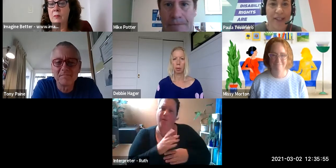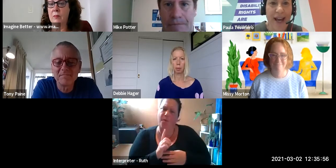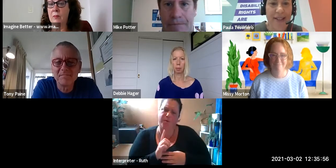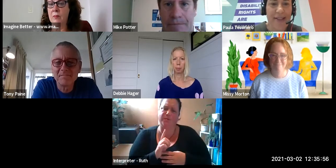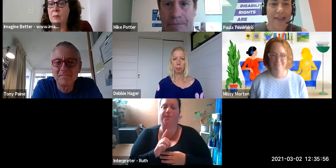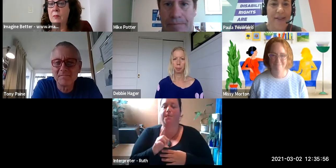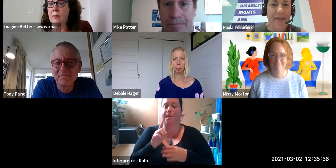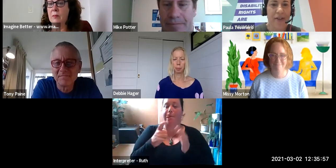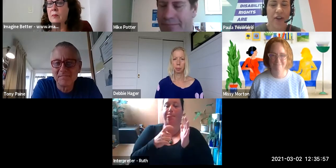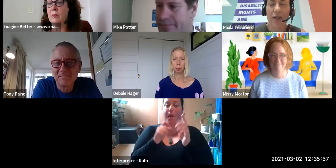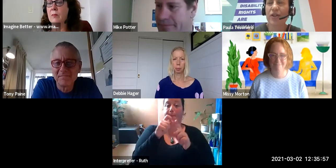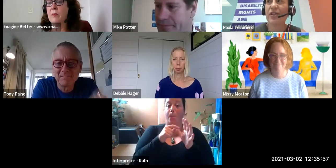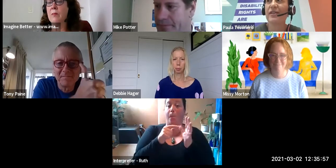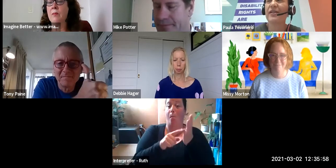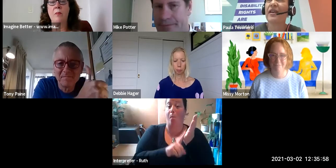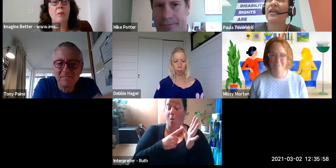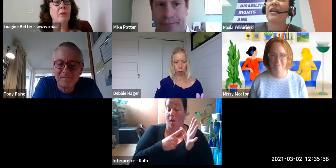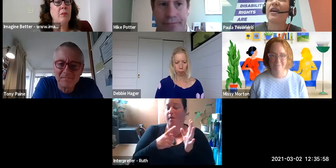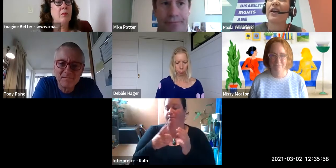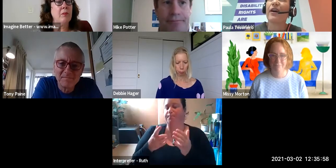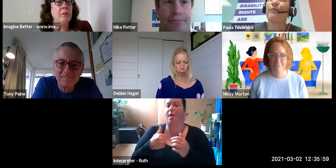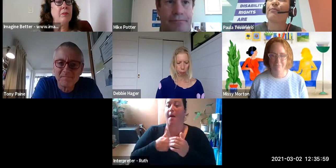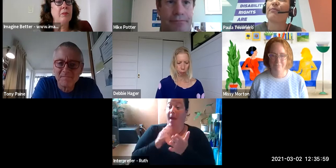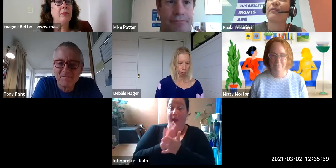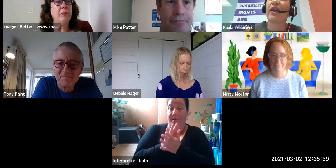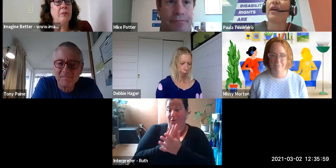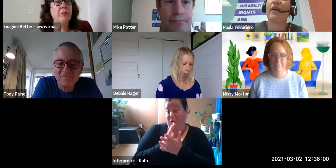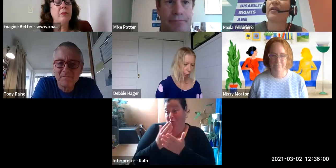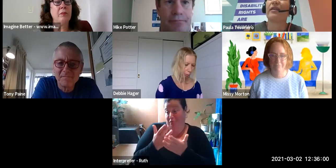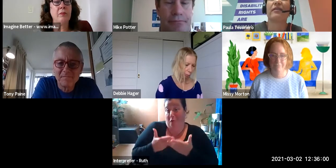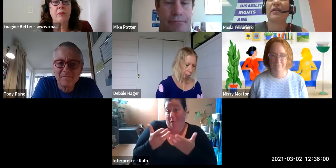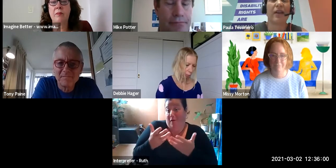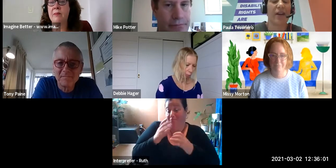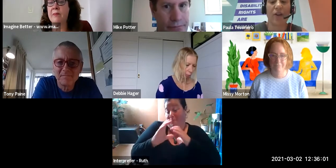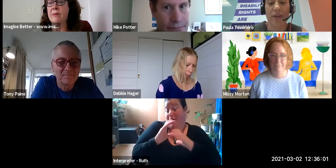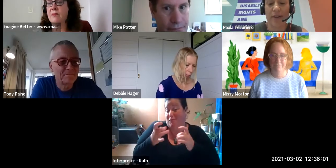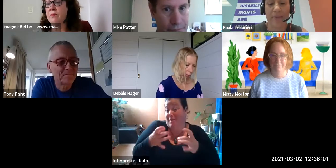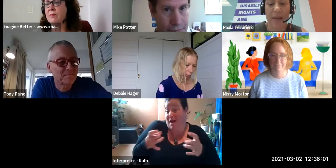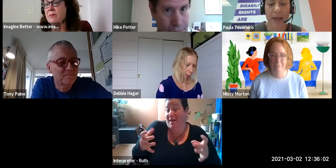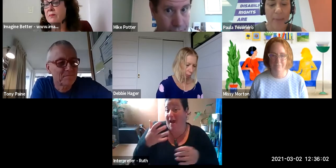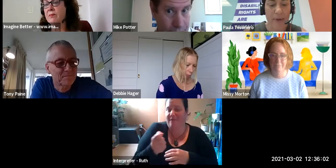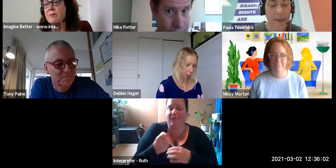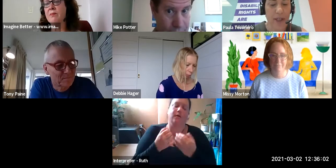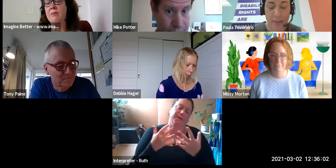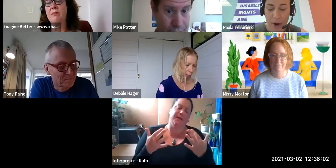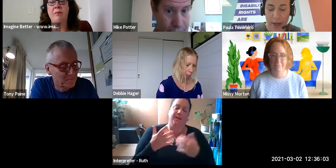starters Tony and look there's many but a couple of them spring to mind.